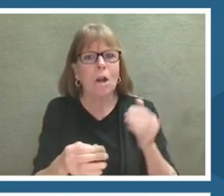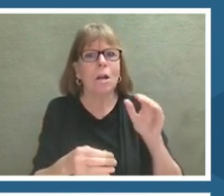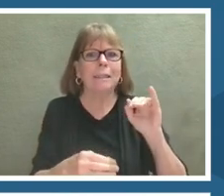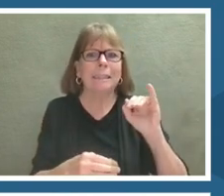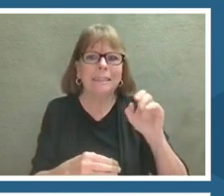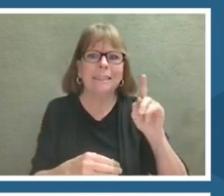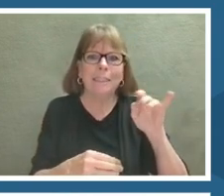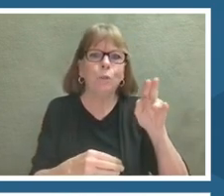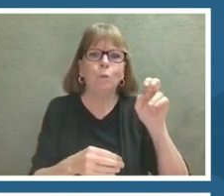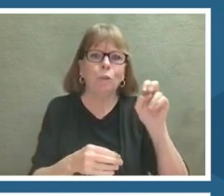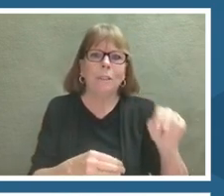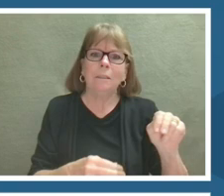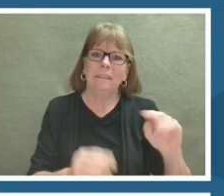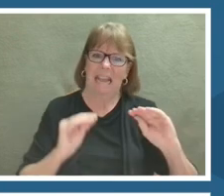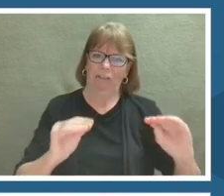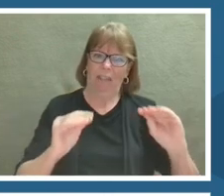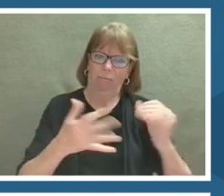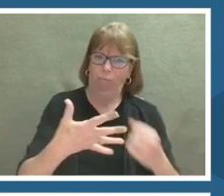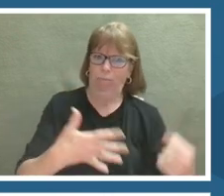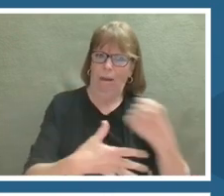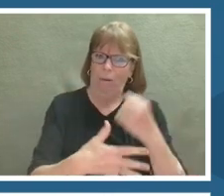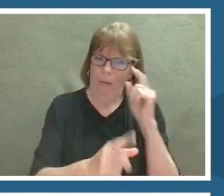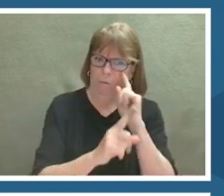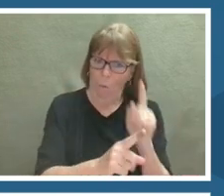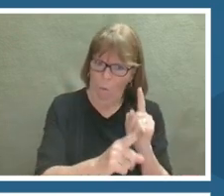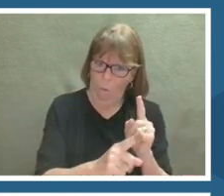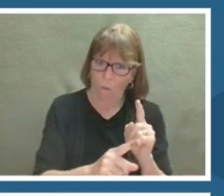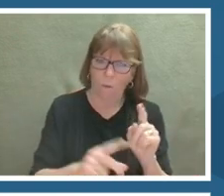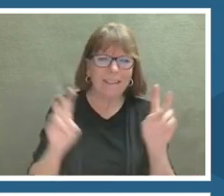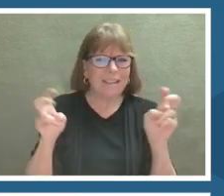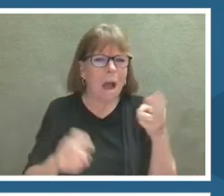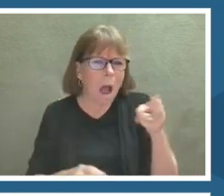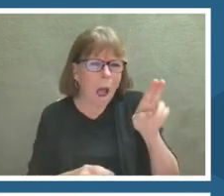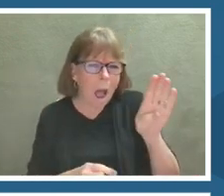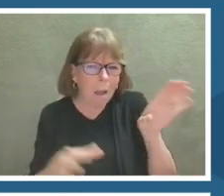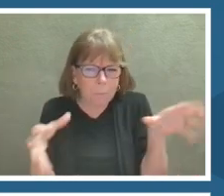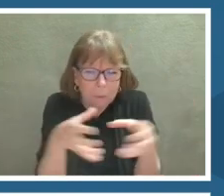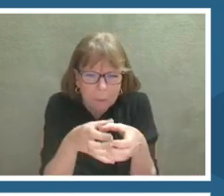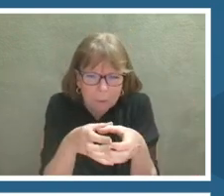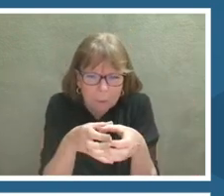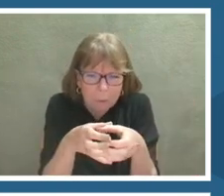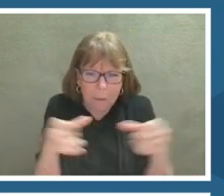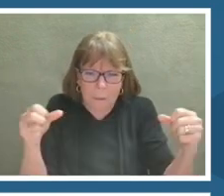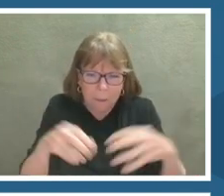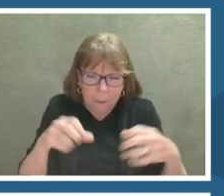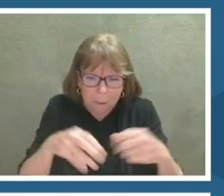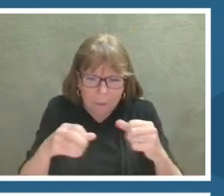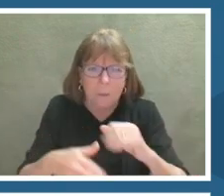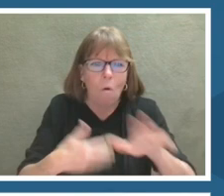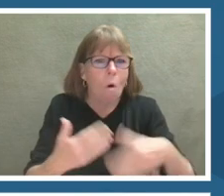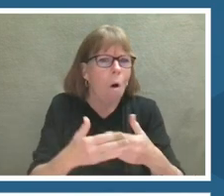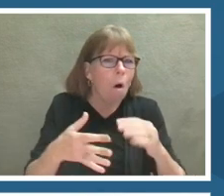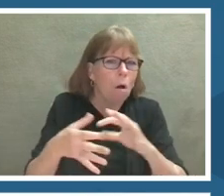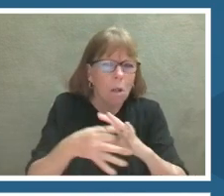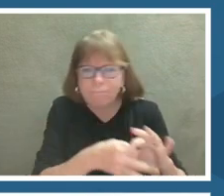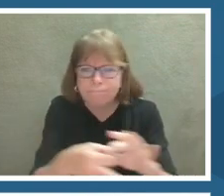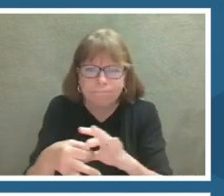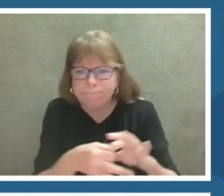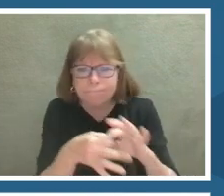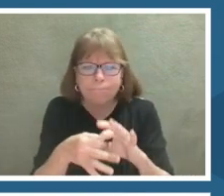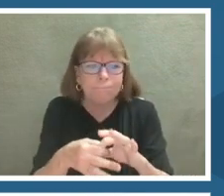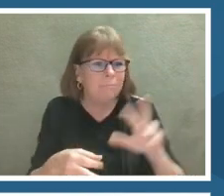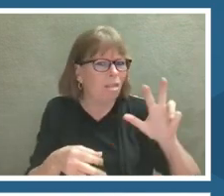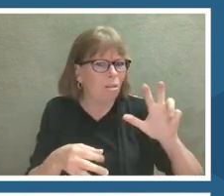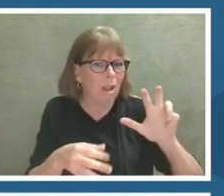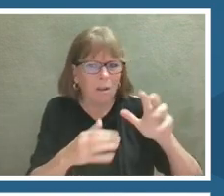It acts as a central hub to education to connect the 300+ educators that are spread out across